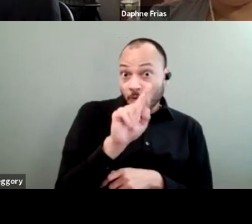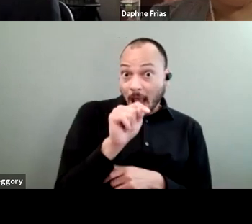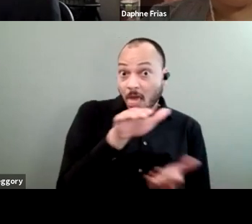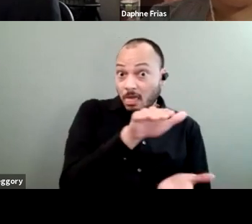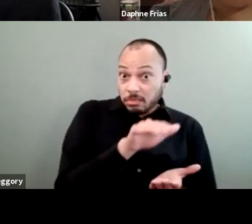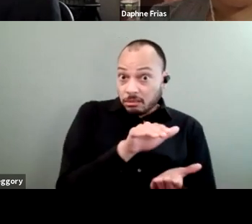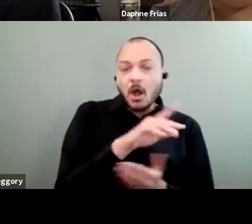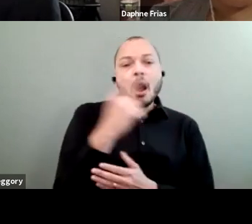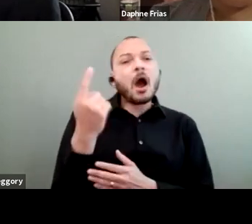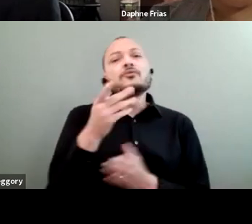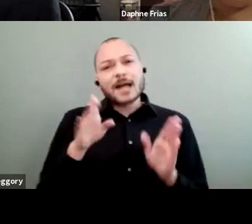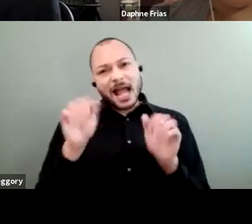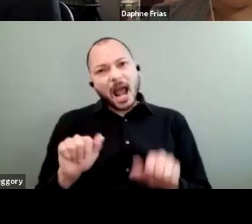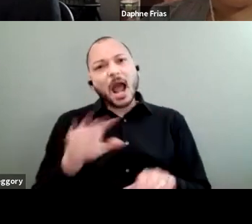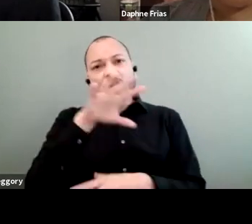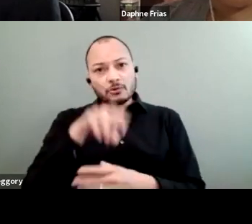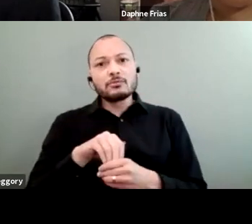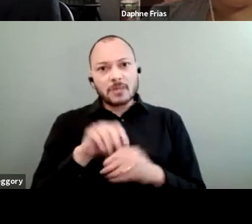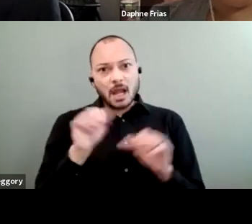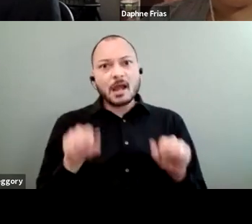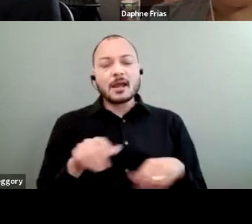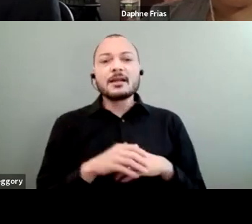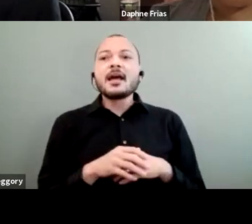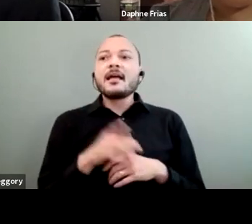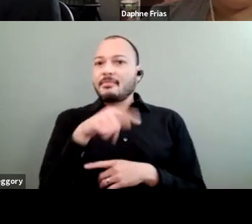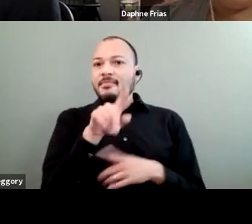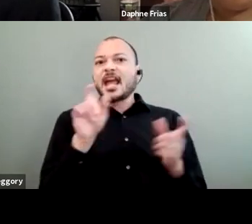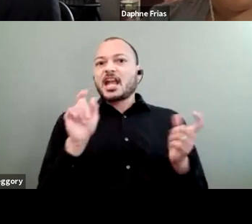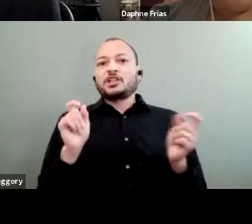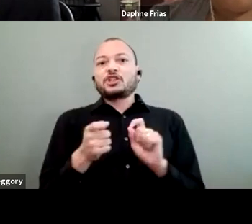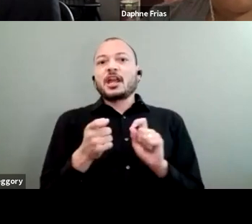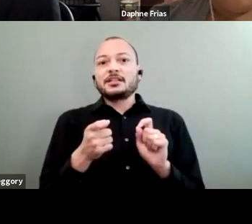They can change it the way they are going to get together.